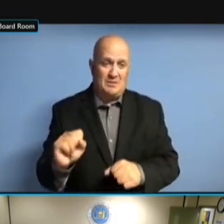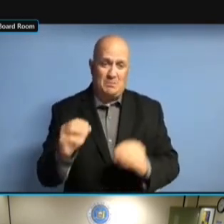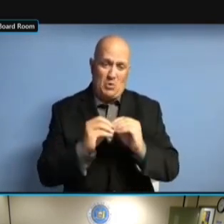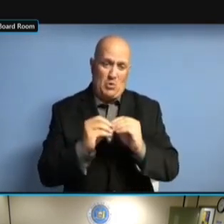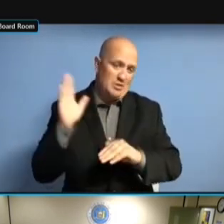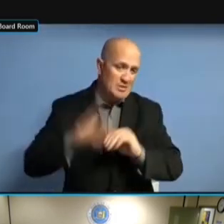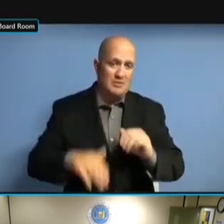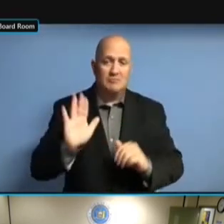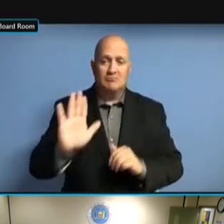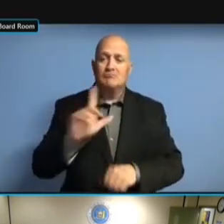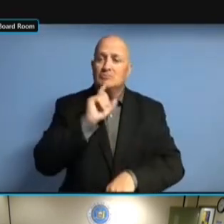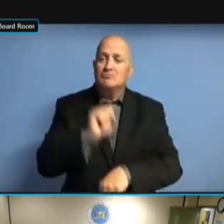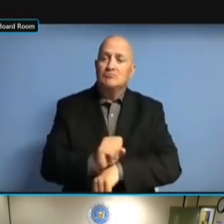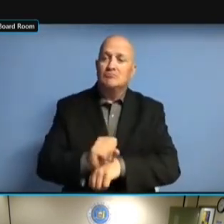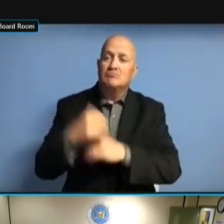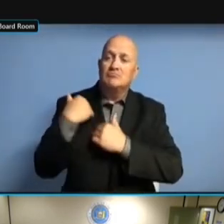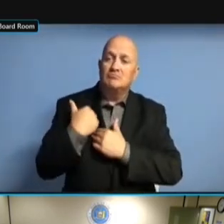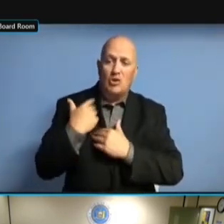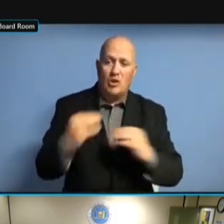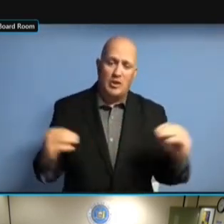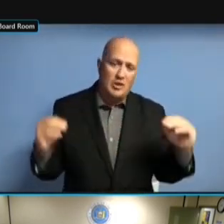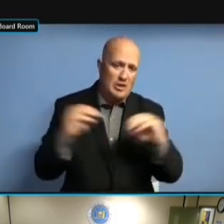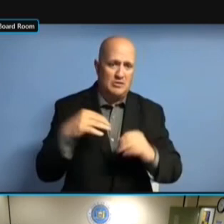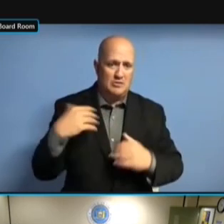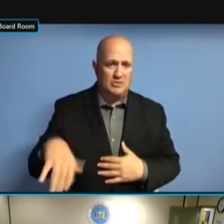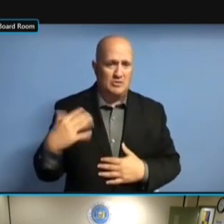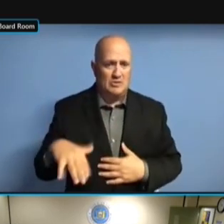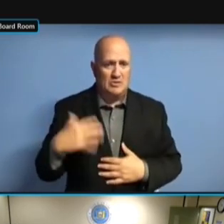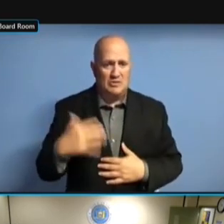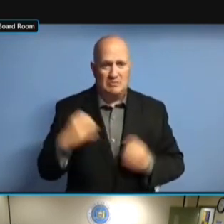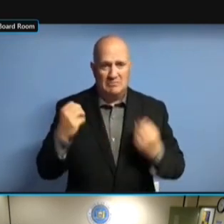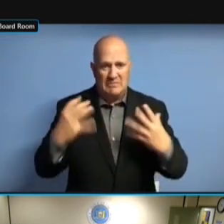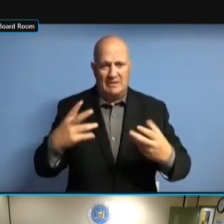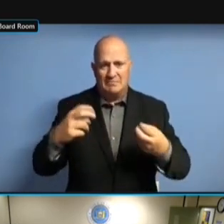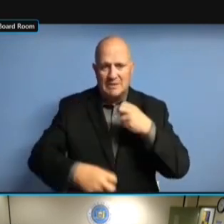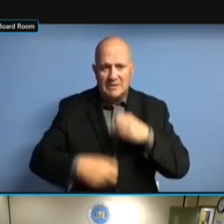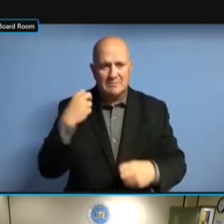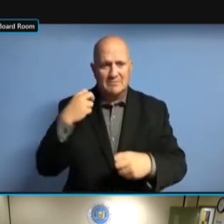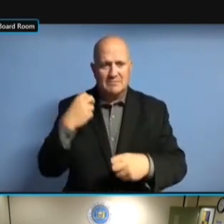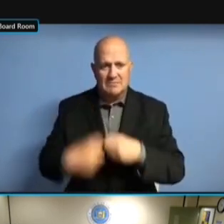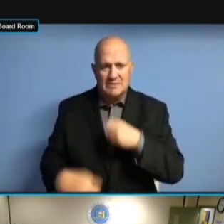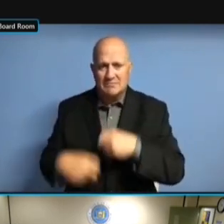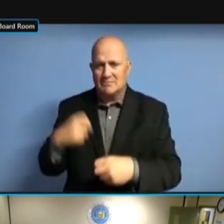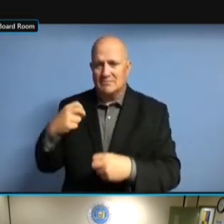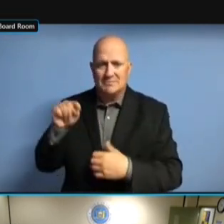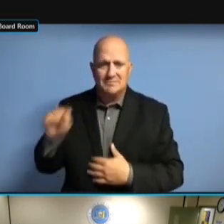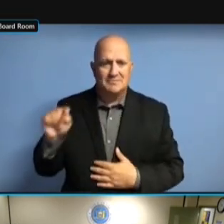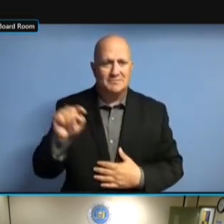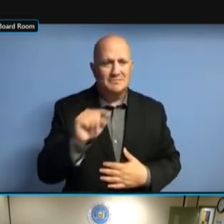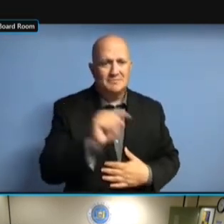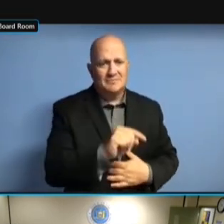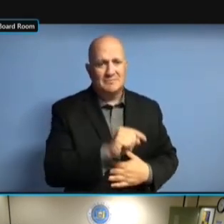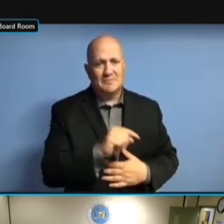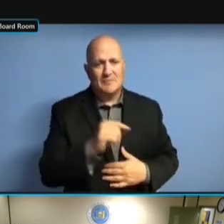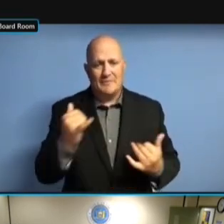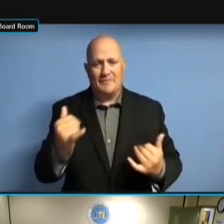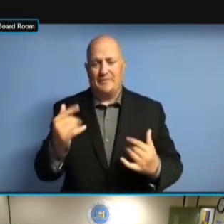HOW TO HANDLE A LOT OF THESE ISSUES THAT THEY'VE NEVER HAD HOW TO HANDLE A LOT OF THESE ISSUES THAT THEY'VE NEVER HAD TO ISSUES THAT THEY'VE NEVER HAD TO ISSUES THAT THEY'VE NEVER HAD TO DEAL ISSUES THAT THEY'VE NEVER HAD TO DEAL WITH ISSUES THAT THEY'VE NEVER HAD TO DEAL WITH BEFORE ISSUES THAT THEY'VE NEVER HAD TO DEAL WITH BEFORE OR ISSUES THAT THEY'VE NEVER HAD TO DEAL WITH BEFORE OR NEVER ISSUES THAT THEY'VE NEVER HAD TO DEAL WITH BEFORE OR NEVER SAW DEAL WITH BEFORE OR NEVER SAW DEAL WITH BEFORE OR NEVER SAW BEFORE DEAL WITH BEFORE OR NEVER SAW BEFORE FOR DEAL WITH BEFORE OR NEVER SAW BEFORE FOR THAT DEAL WITH BEFORE OR NEVER SAW BEFORE FOR THAT MATTER. BEFORE FOR THAT MATTER. BEFORE FOR THAT MATTER. SO BEFORE FOR THAT MATTER. SO IT'S BEFORE FOR THAT MATTER. SO IT'S NEW BEFORE FOR THAT MATTER. SO IT'S NEW AND BEFORE FOR THAT MATTER. SO IT'S NEW AND IT'S BEFORE FOR THAT MATTER. SO IT'S NEW AND IT'S INTERESTING SO IT'S NEW AND IT'S INTERESTING